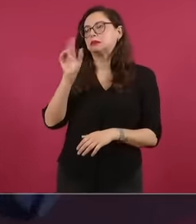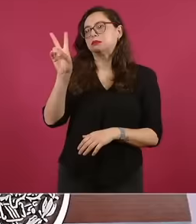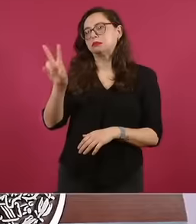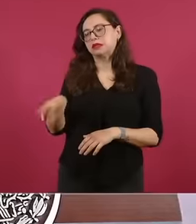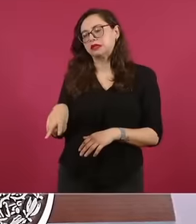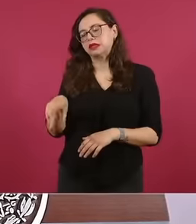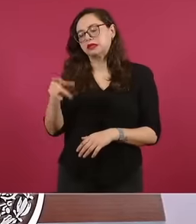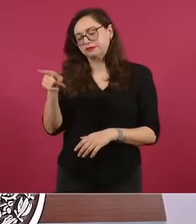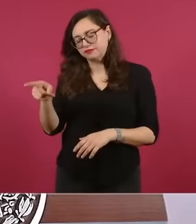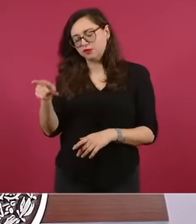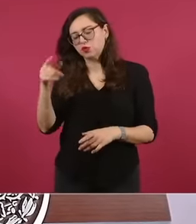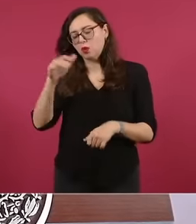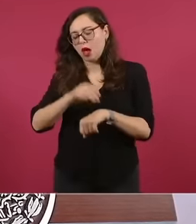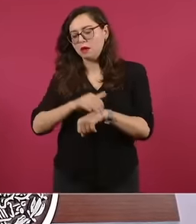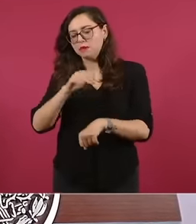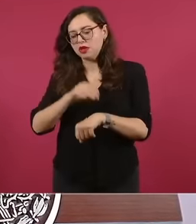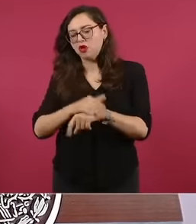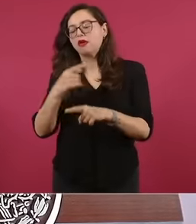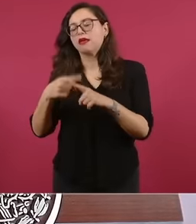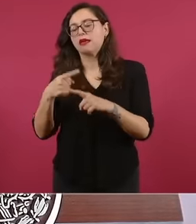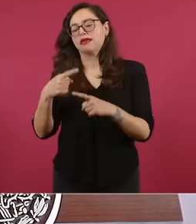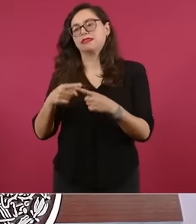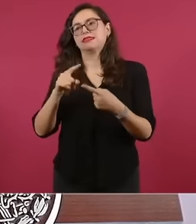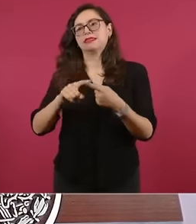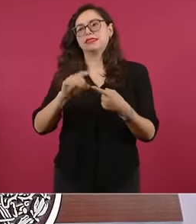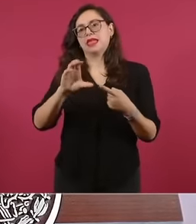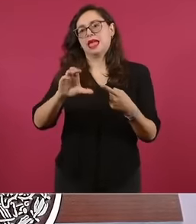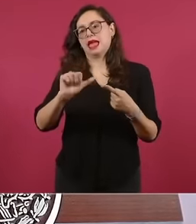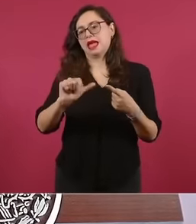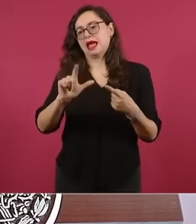Calderón de García